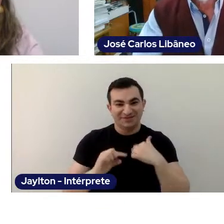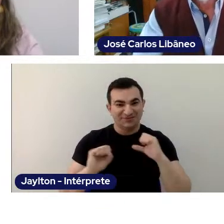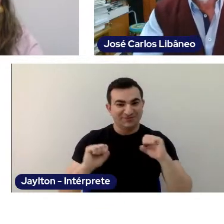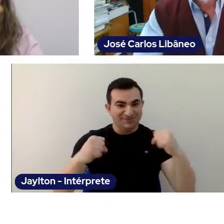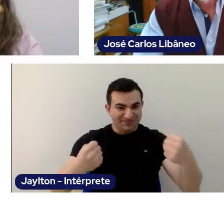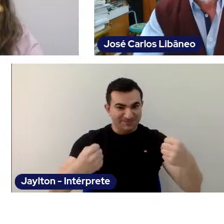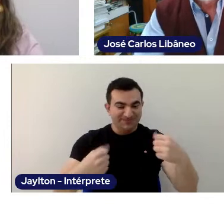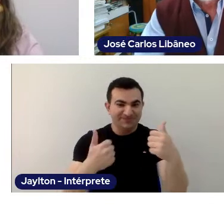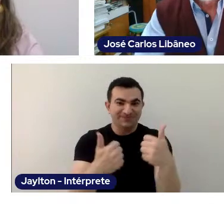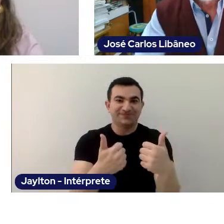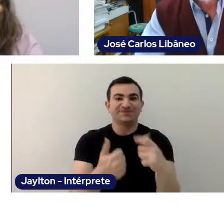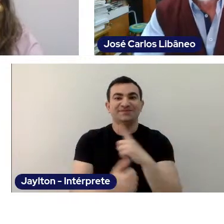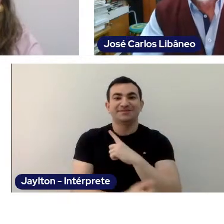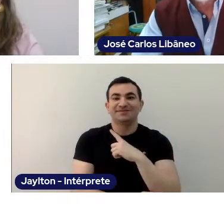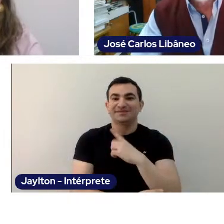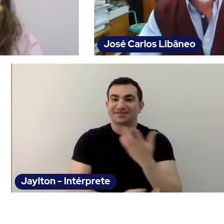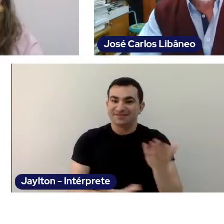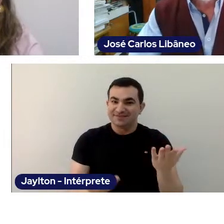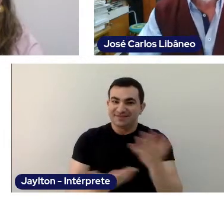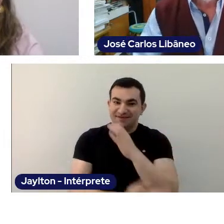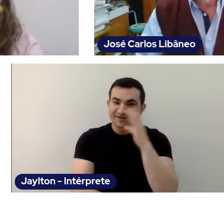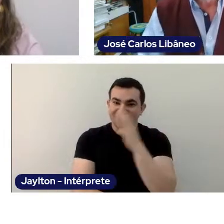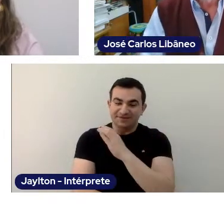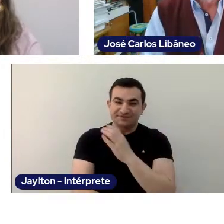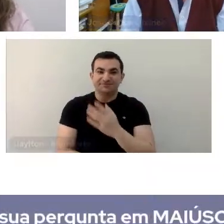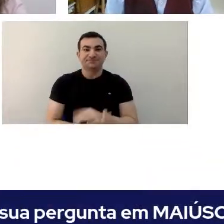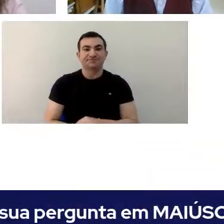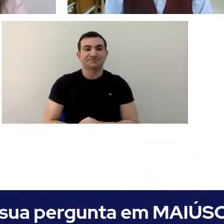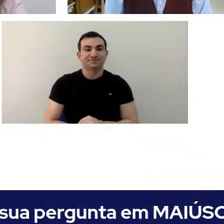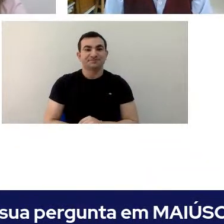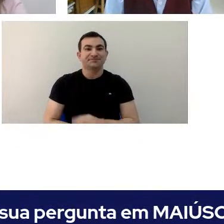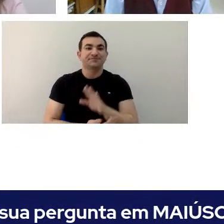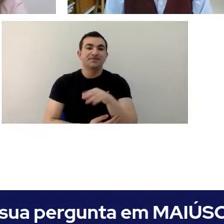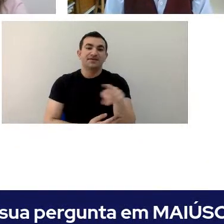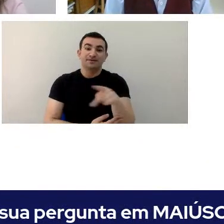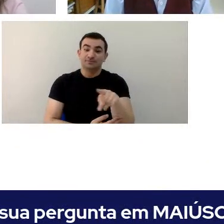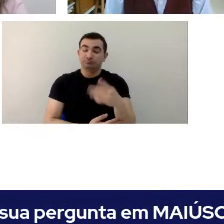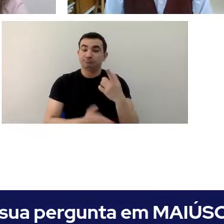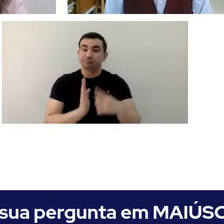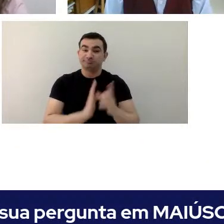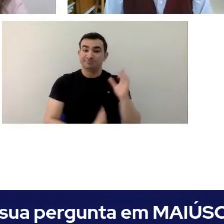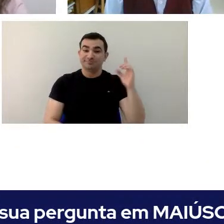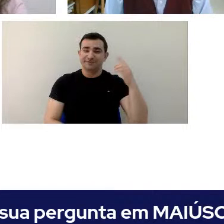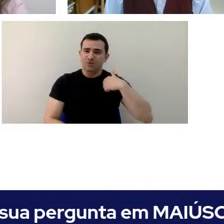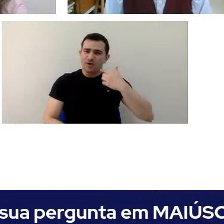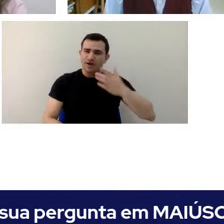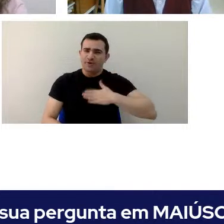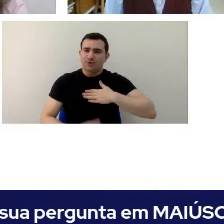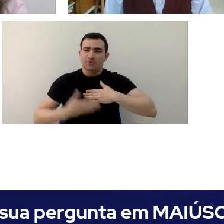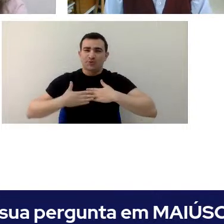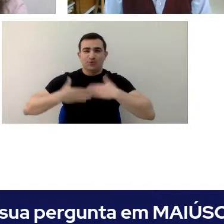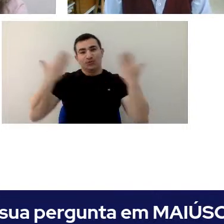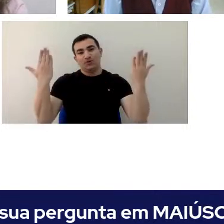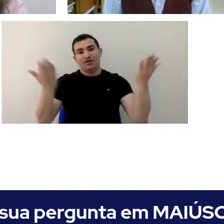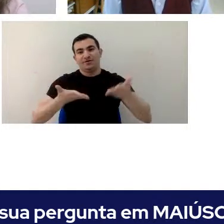Professor, after the scare that we had with internet connection Now everything is great.